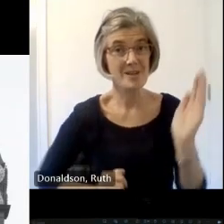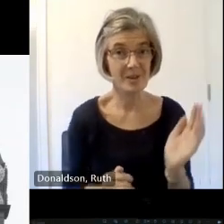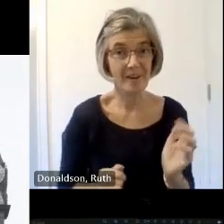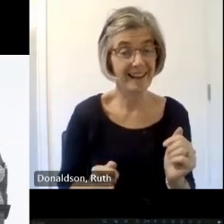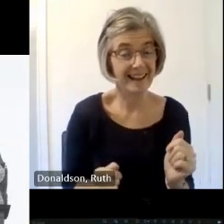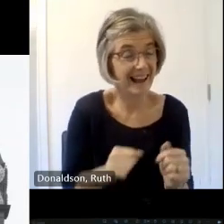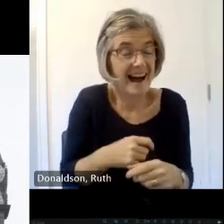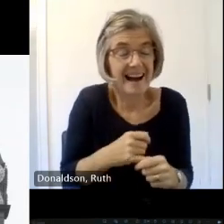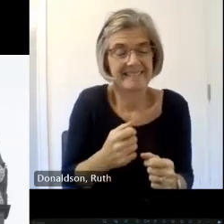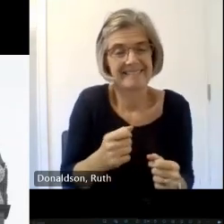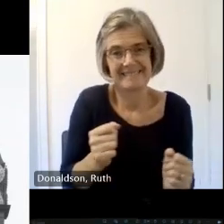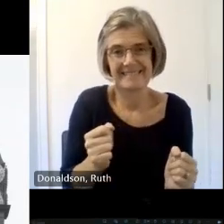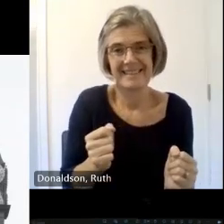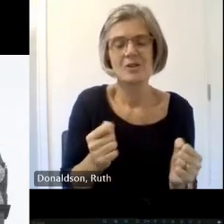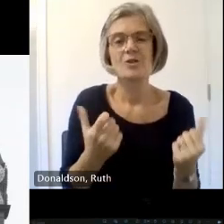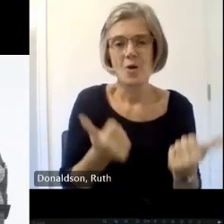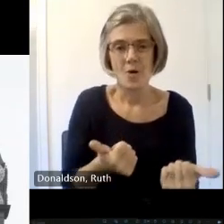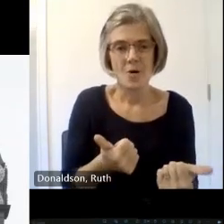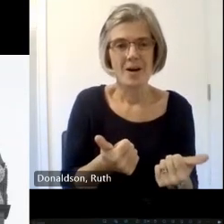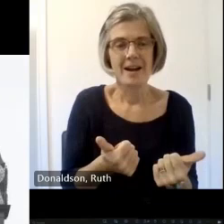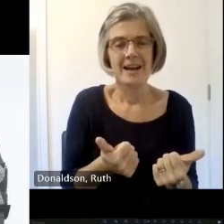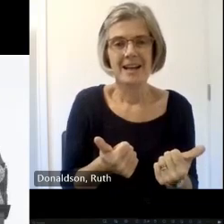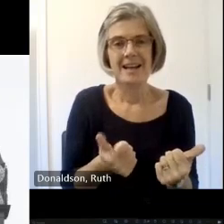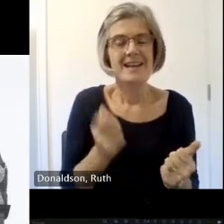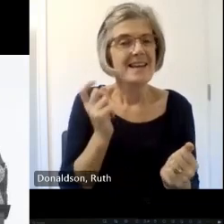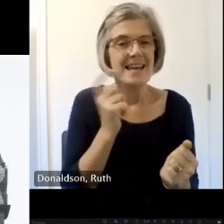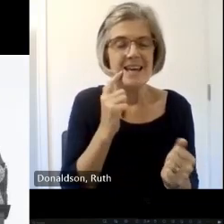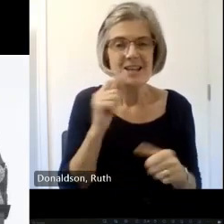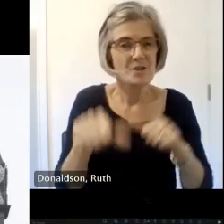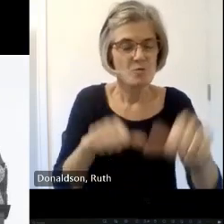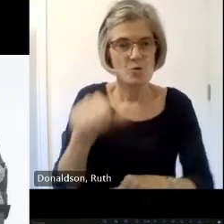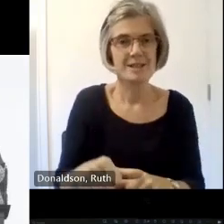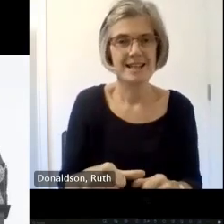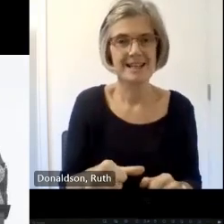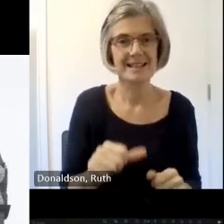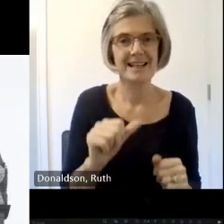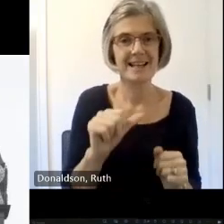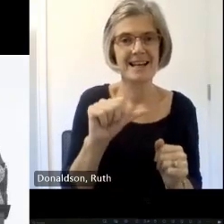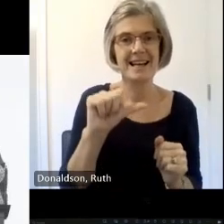just explain this it's dead simple H you have 60 seconds to talk about anything Heritage related